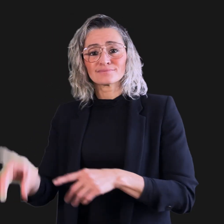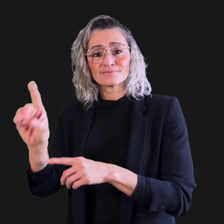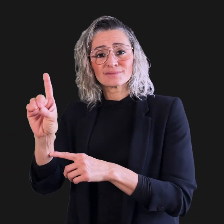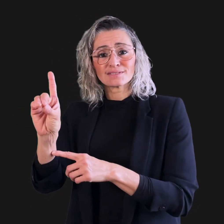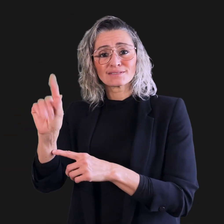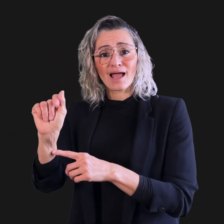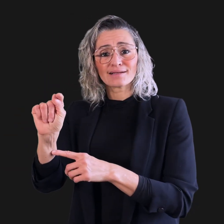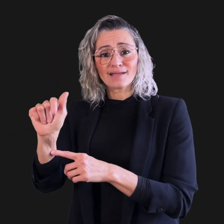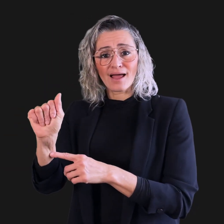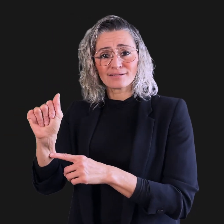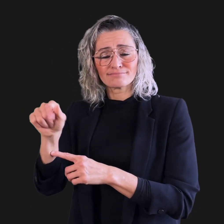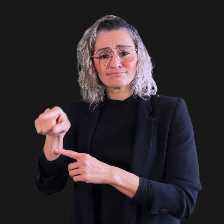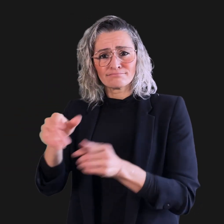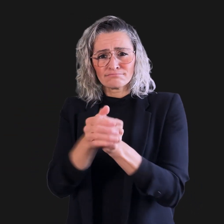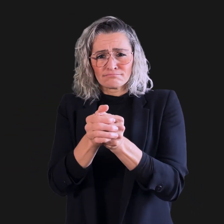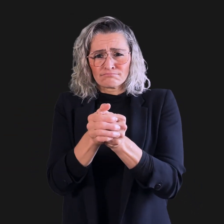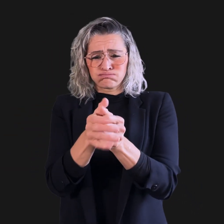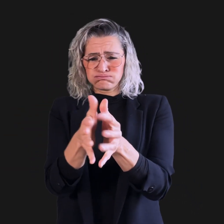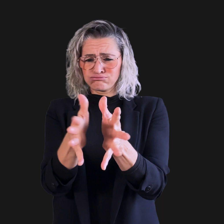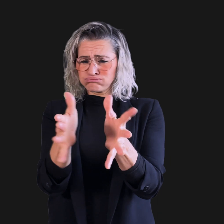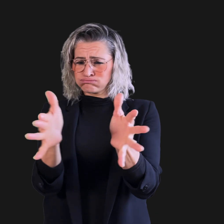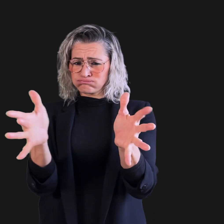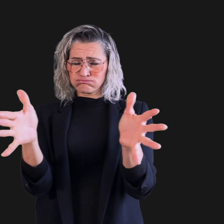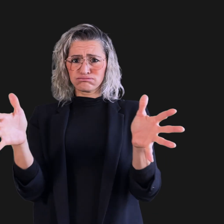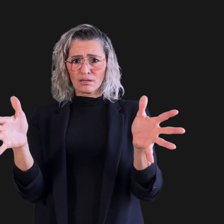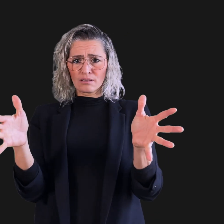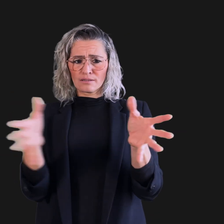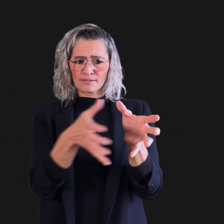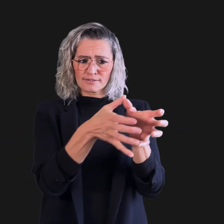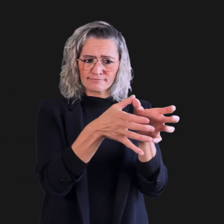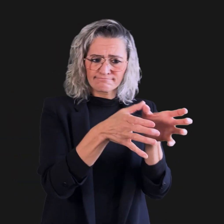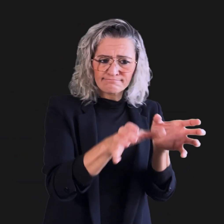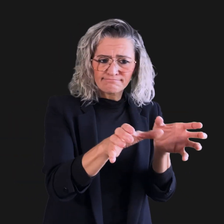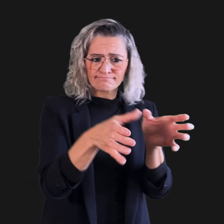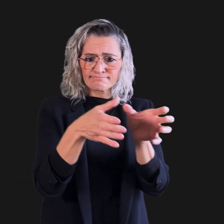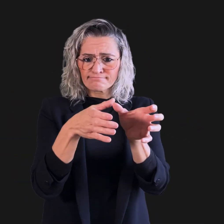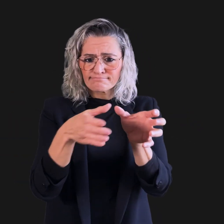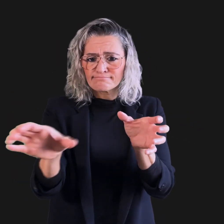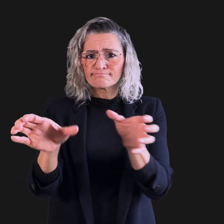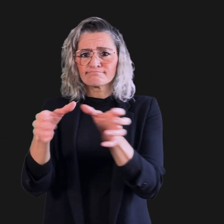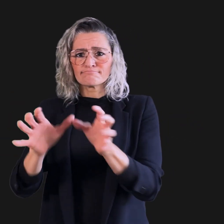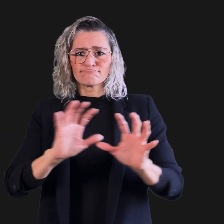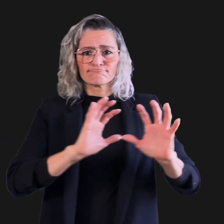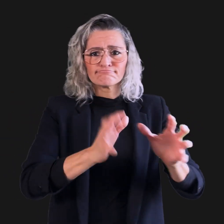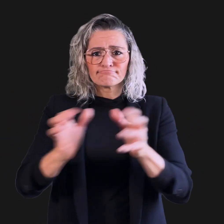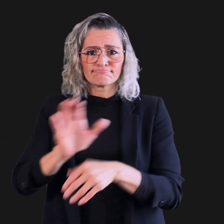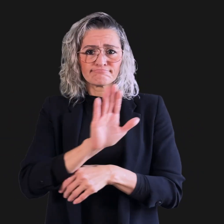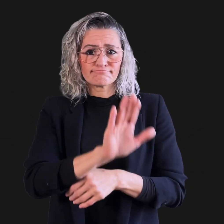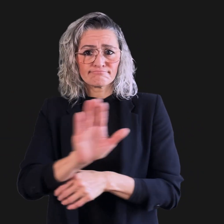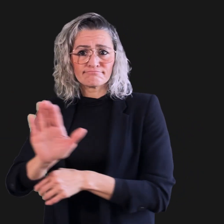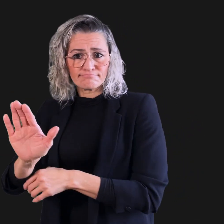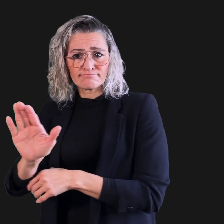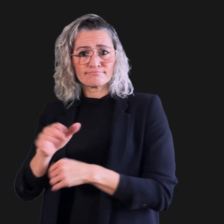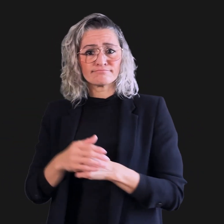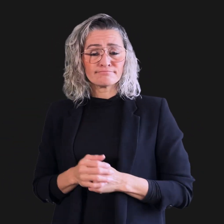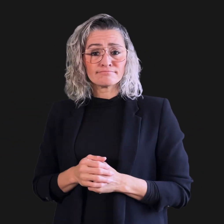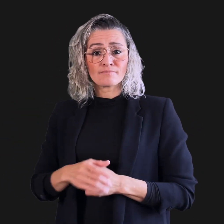Disaggregated data